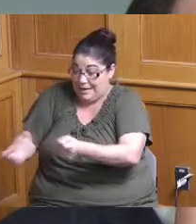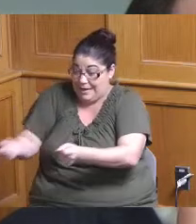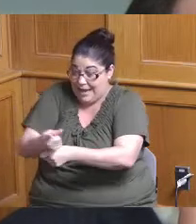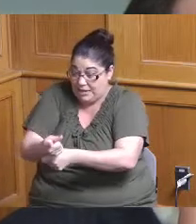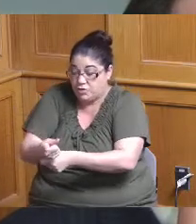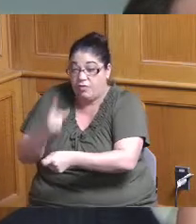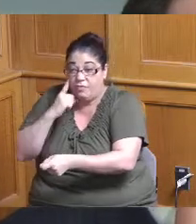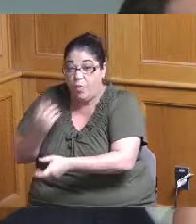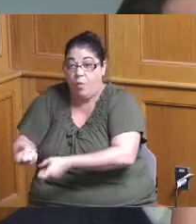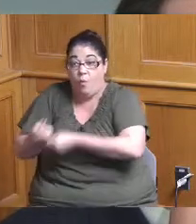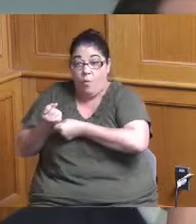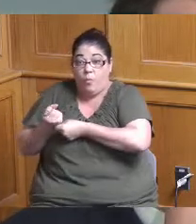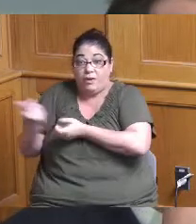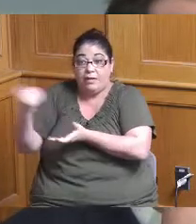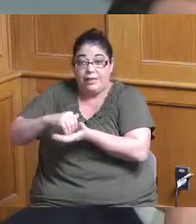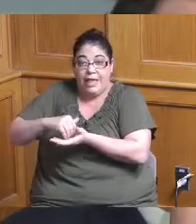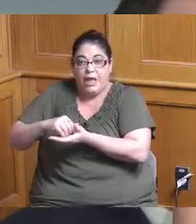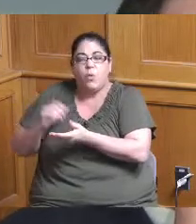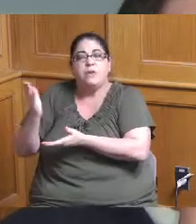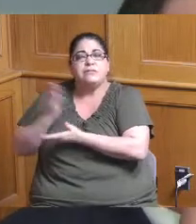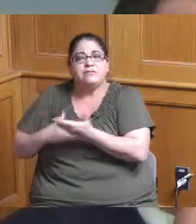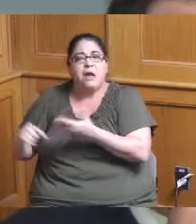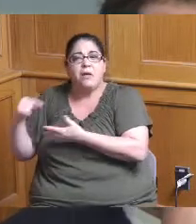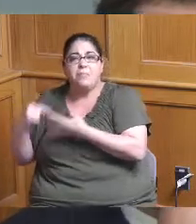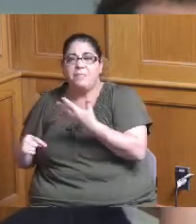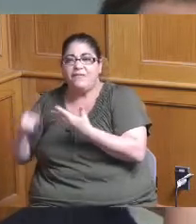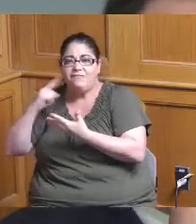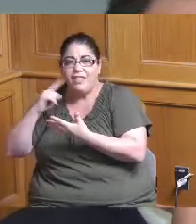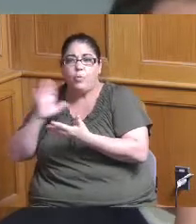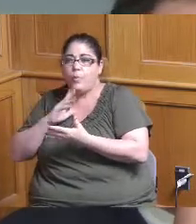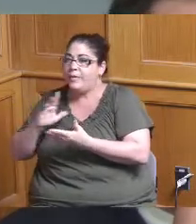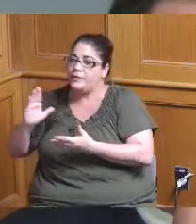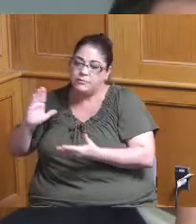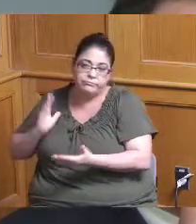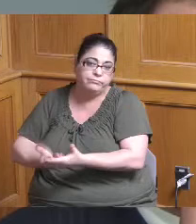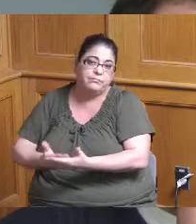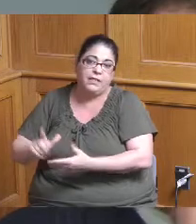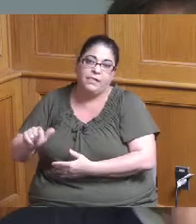is there a subset of them that we believe are just going to be late at the conclusion